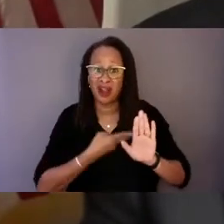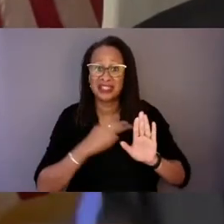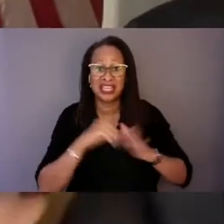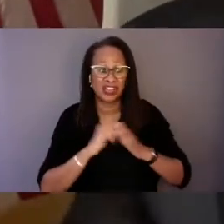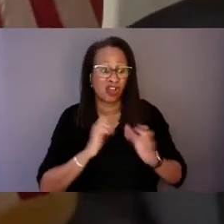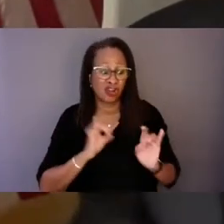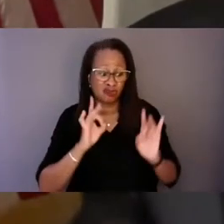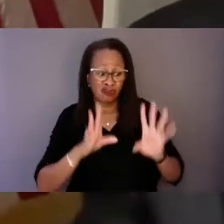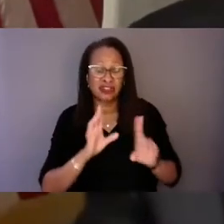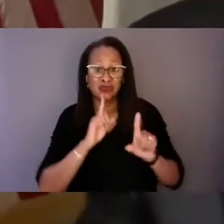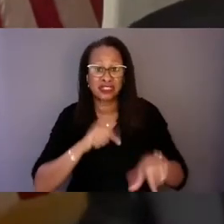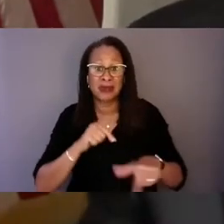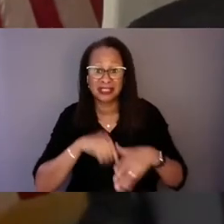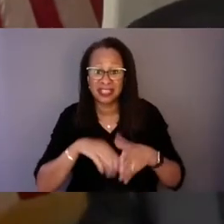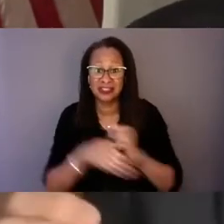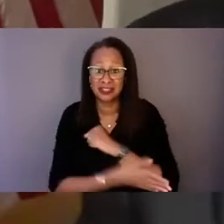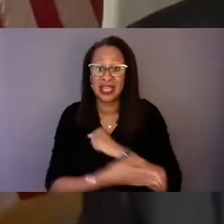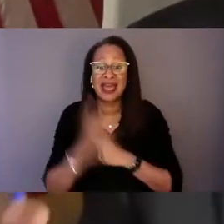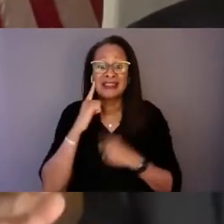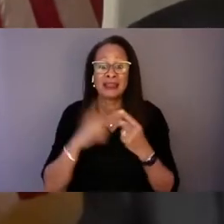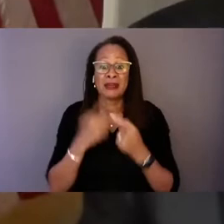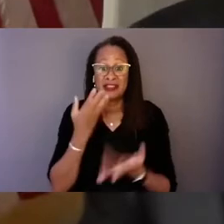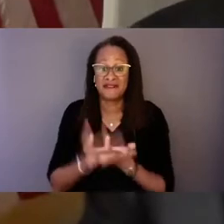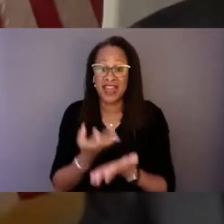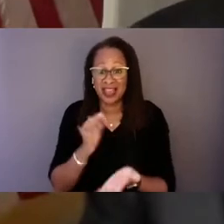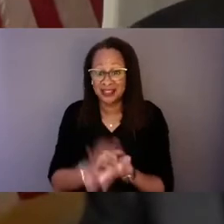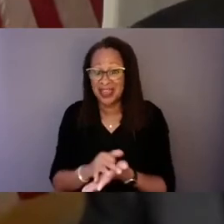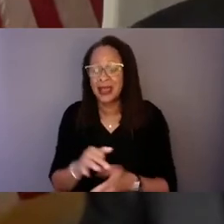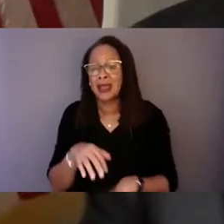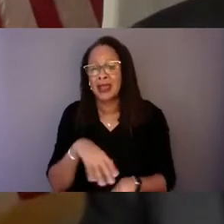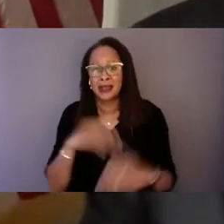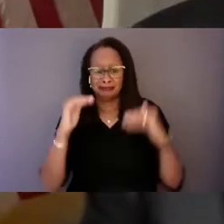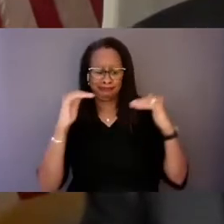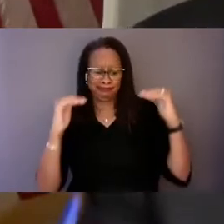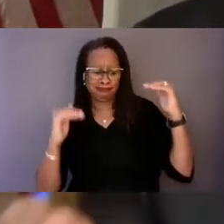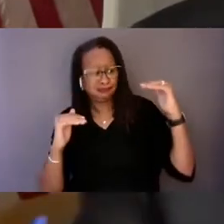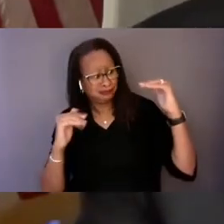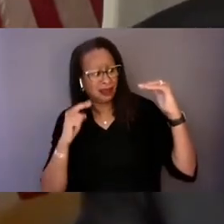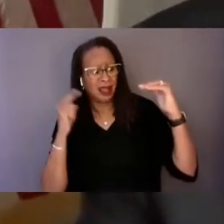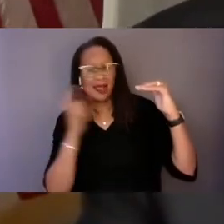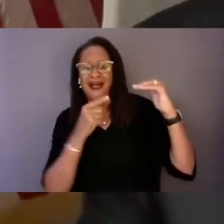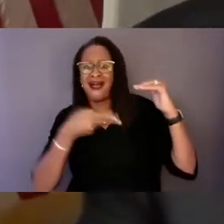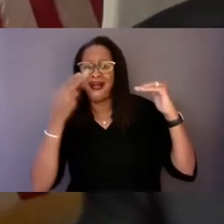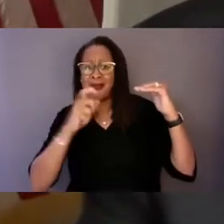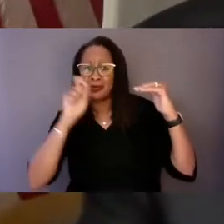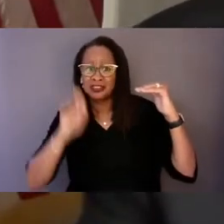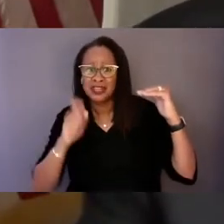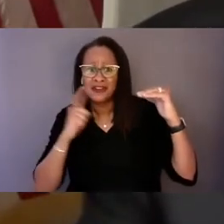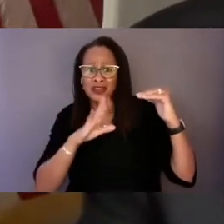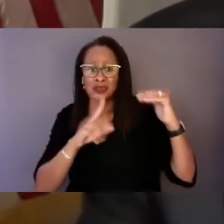Think about the fact that a disproportionate percentage of those people are from communities of color,